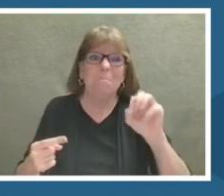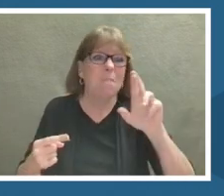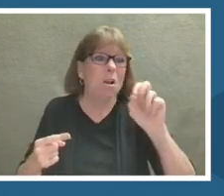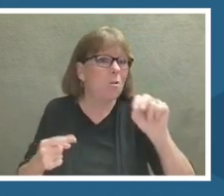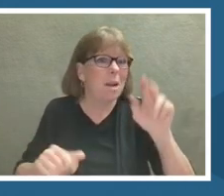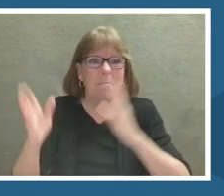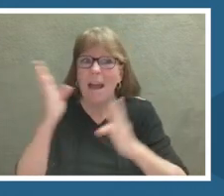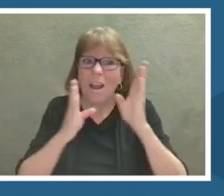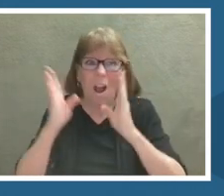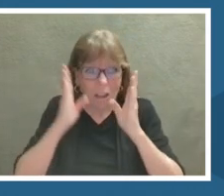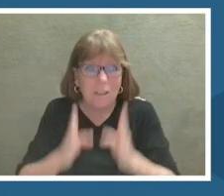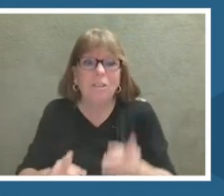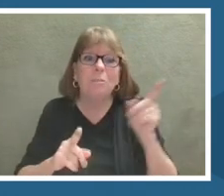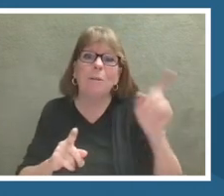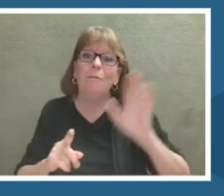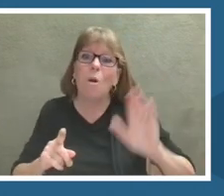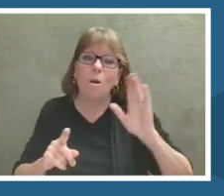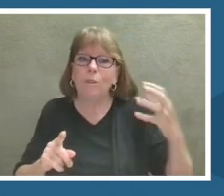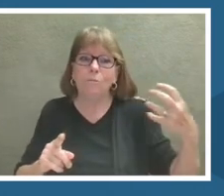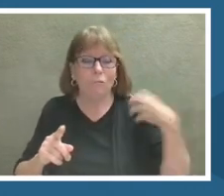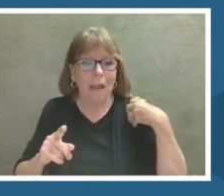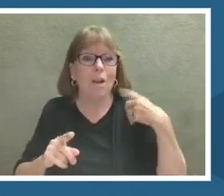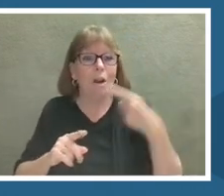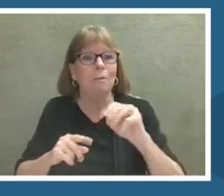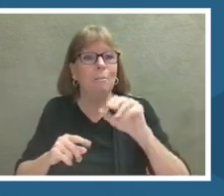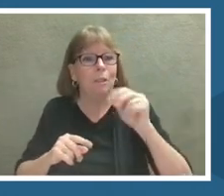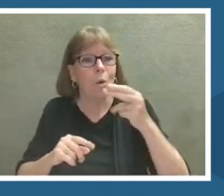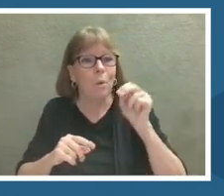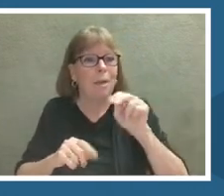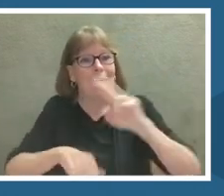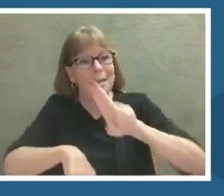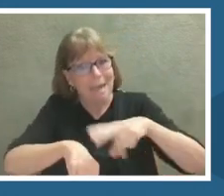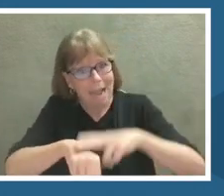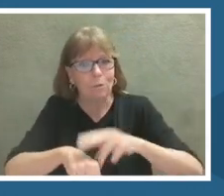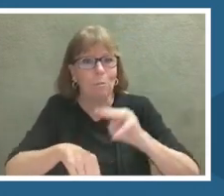Marine science at the Smithsonian's National Museum of Natural History.